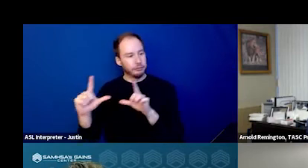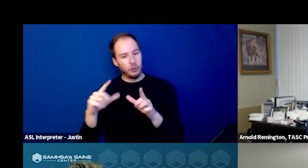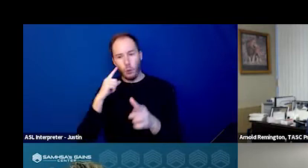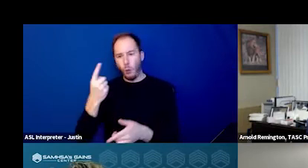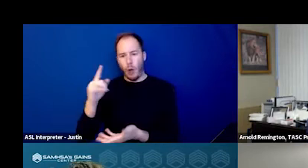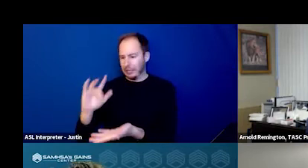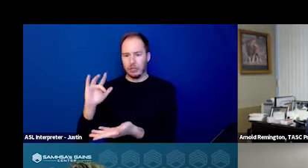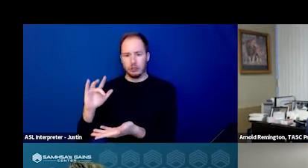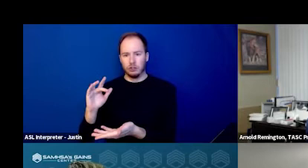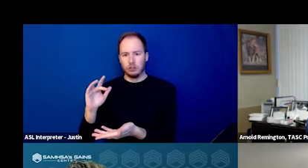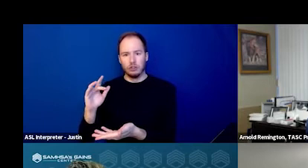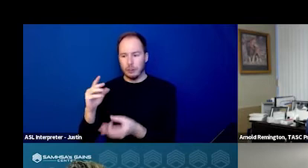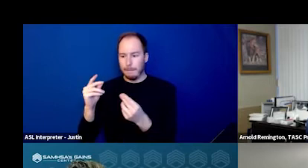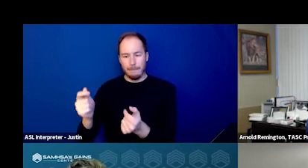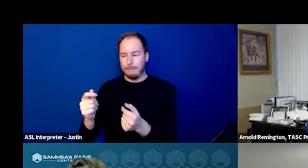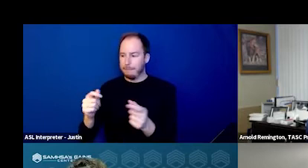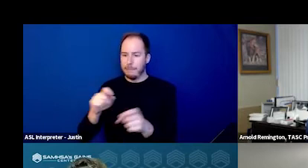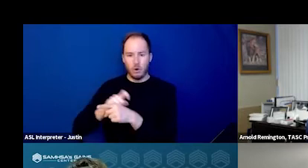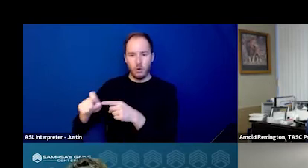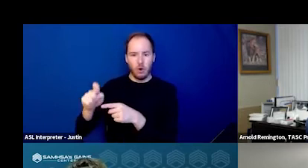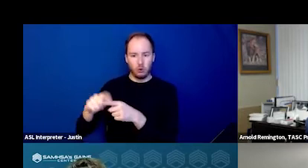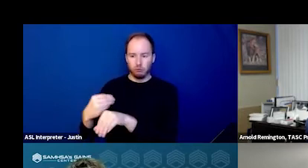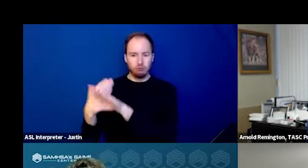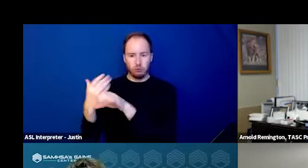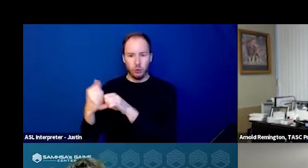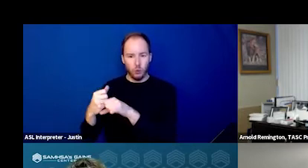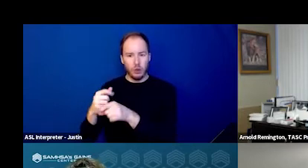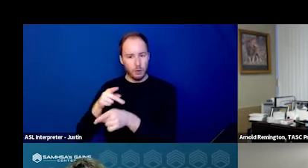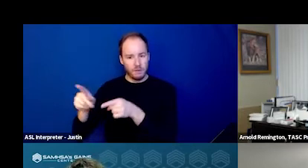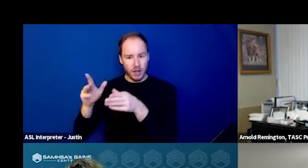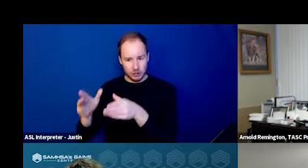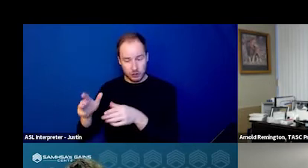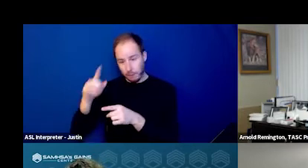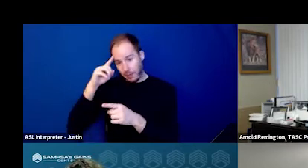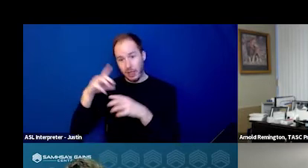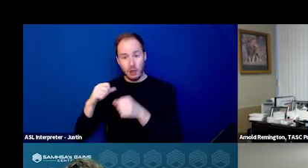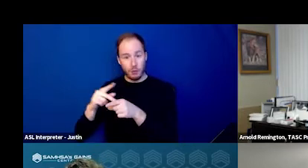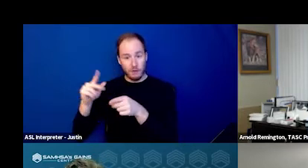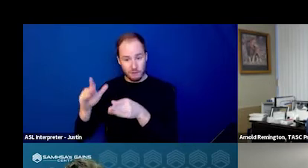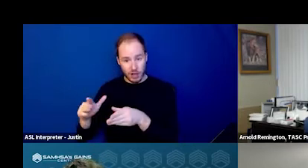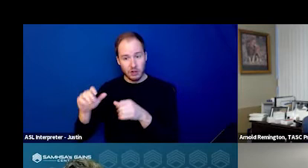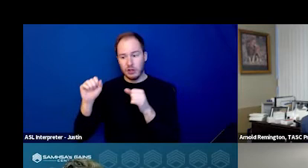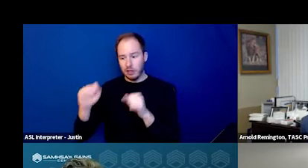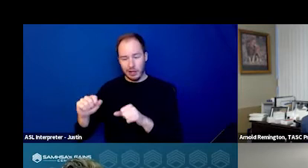and they have immediate access. So that mental health professional can aid in helping that